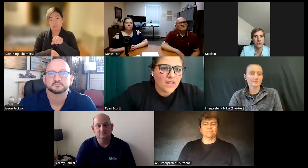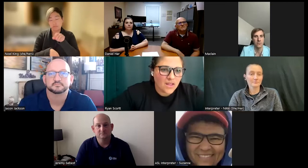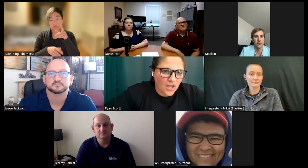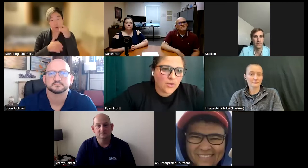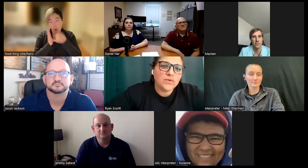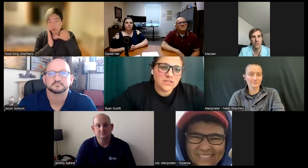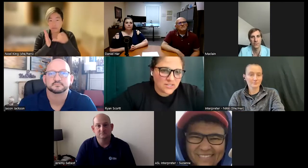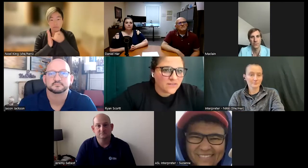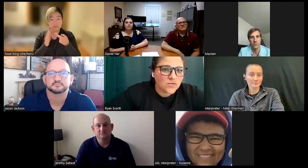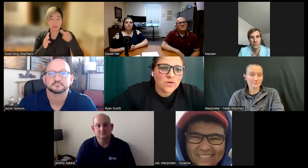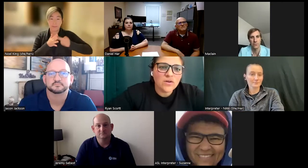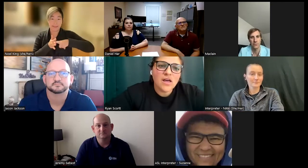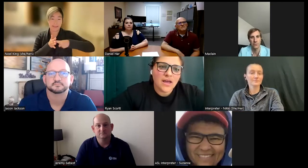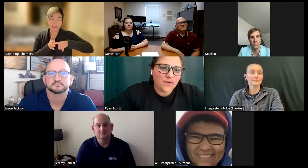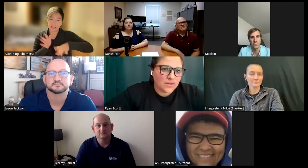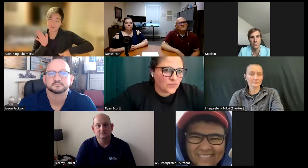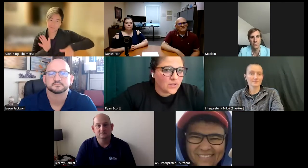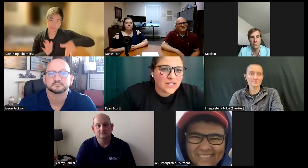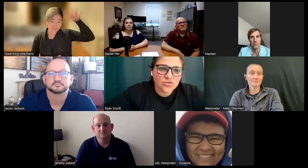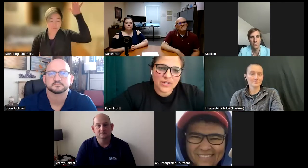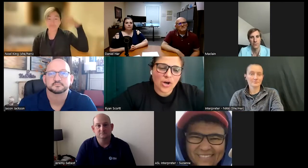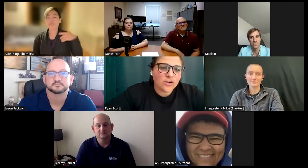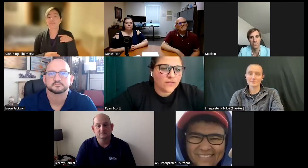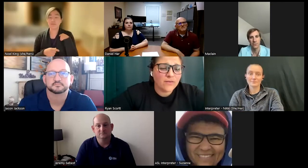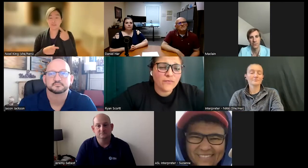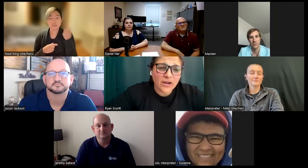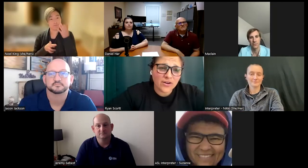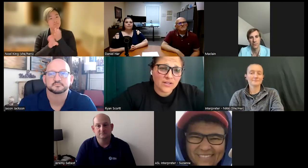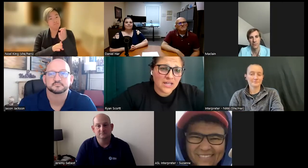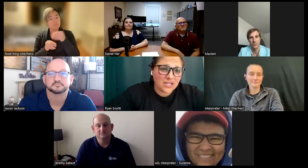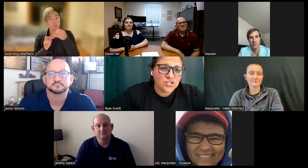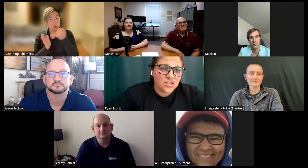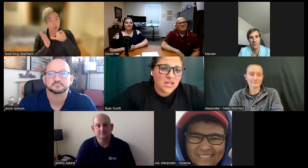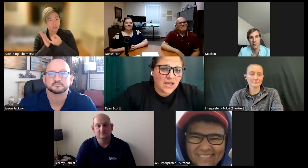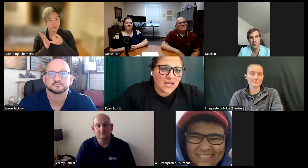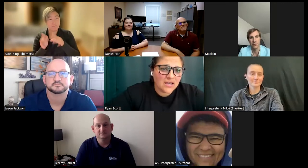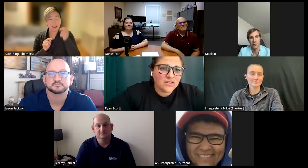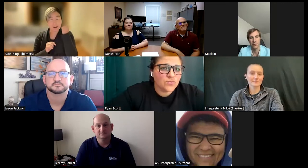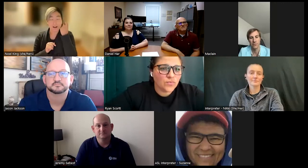and I went to the deaf school. I really enjoyed art from the very early age and